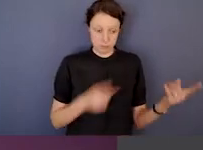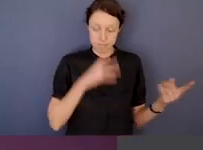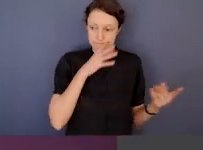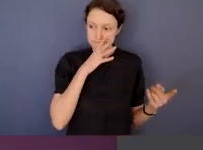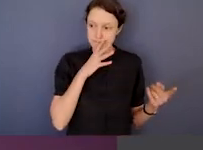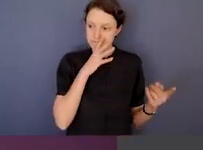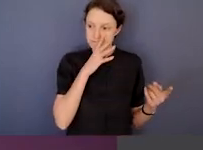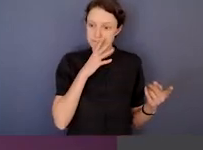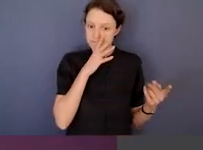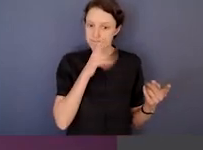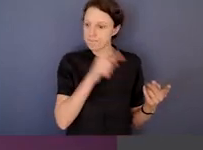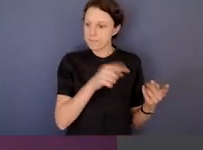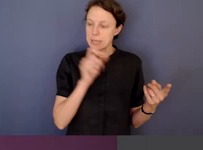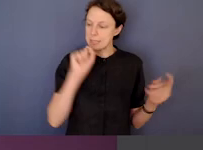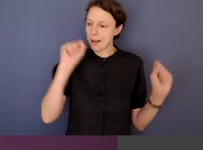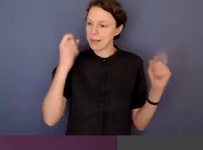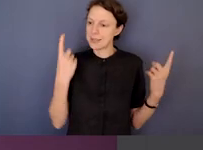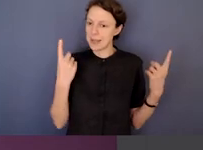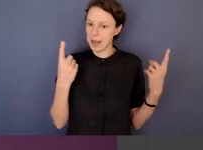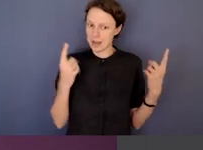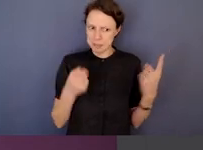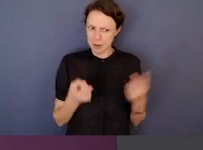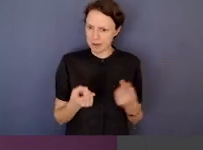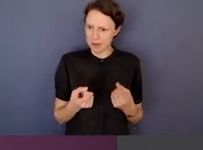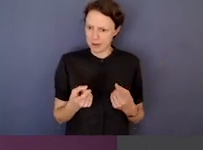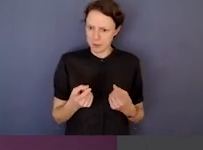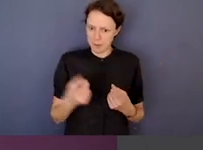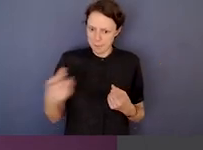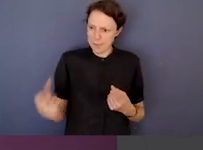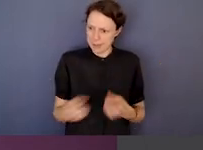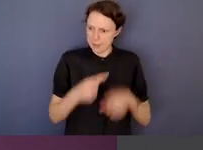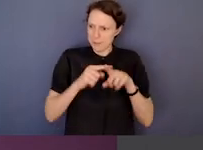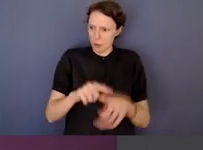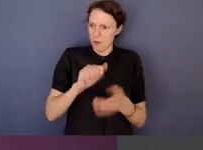that I think part of the education responsibility of all of us,